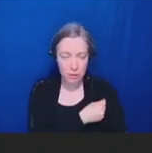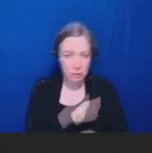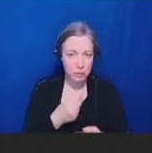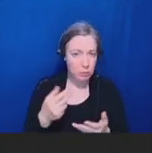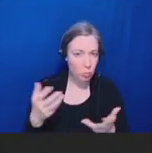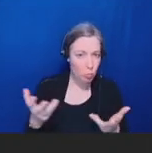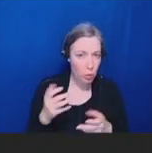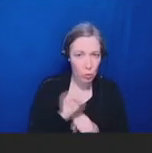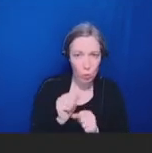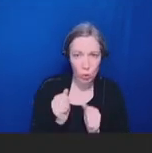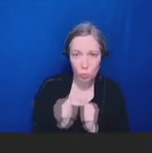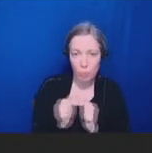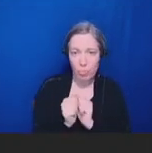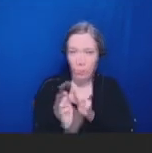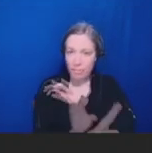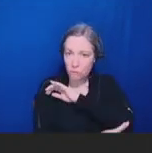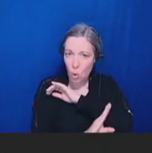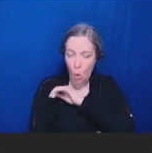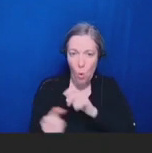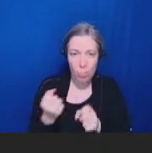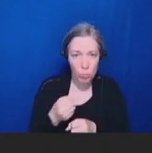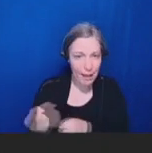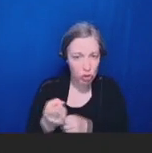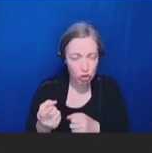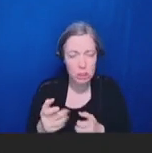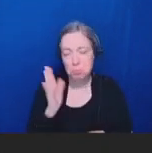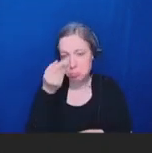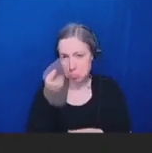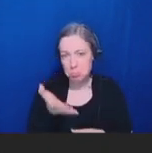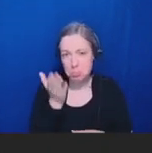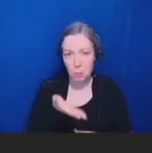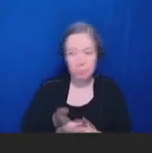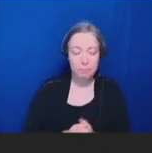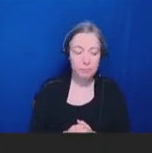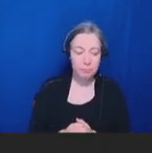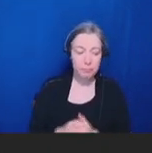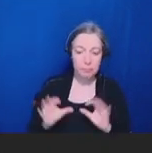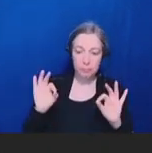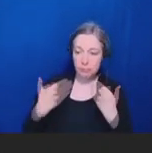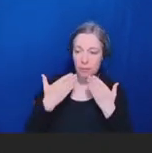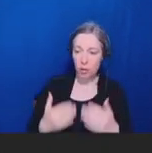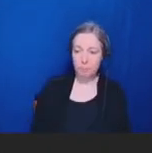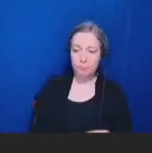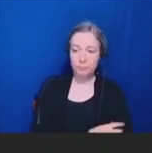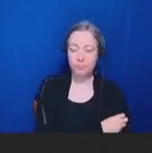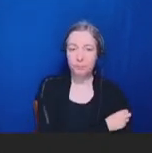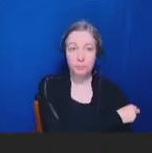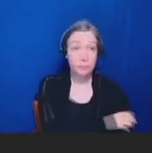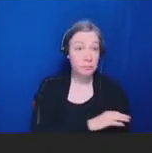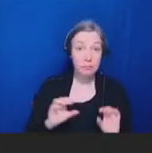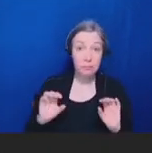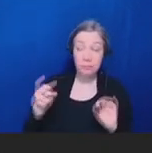Robert Hopkins, Jr.: Great. Thank you. I do not see any questions here in the room.